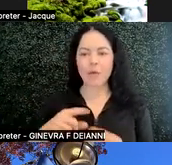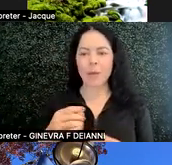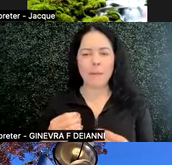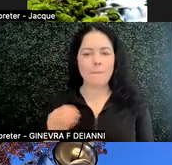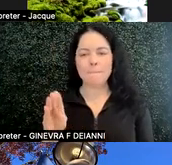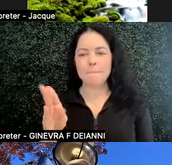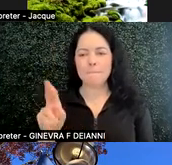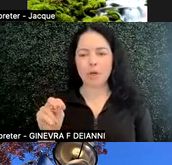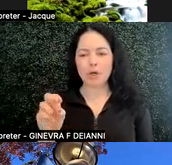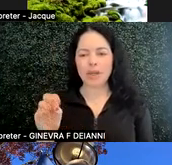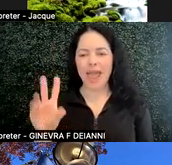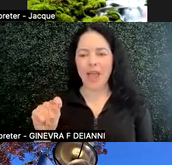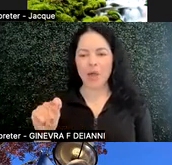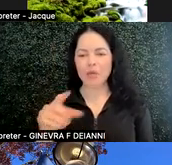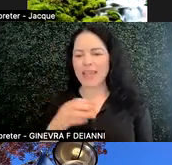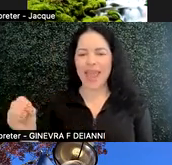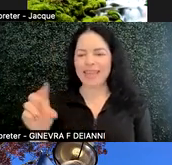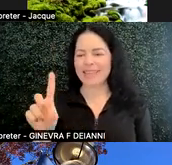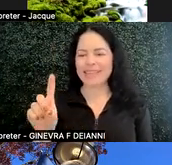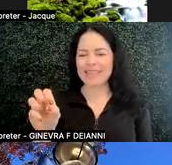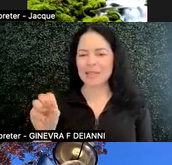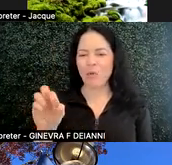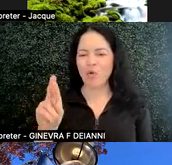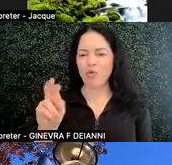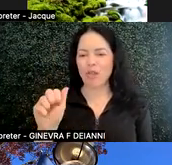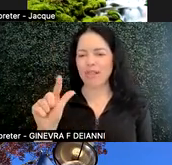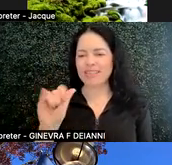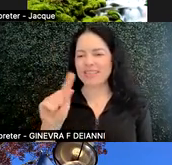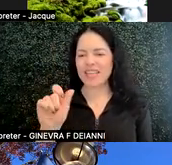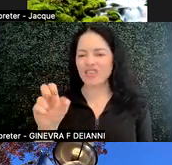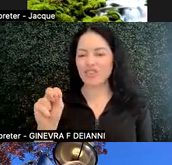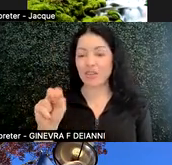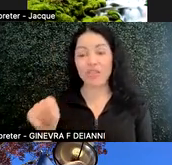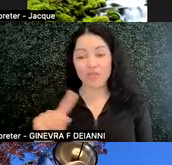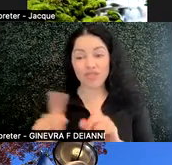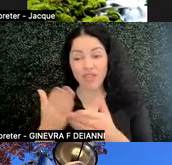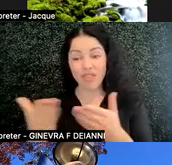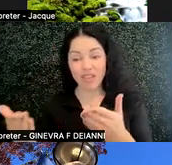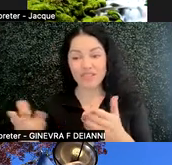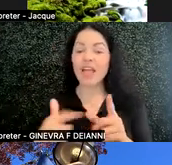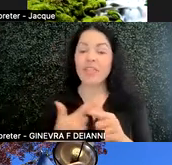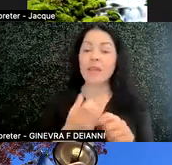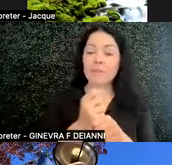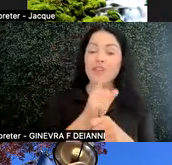they are two different things. And then making sure that you're taking breaks. We work a lot.